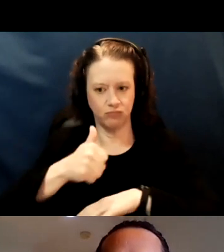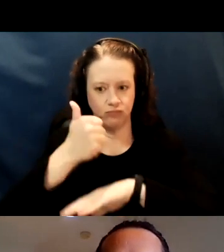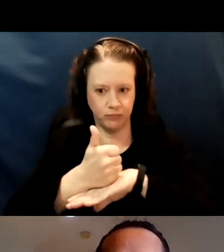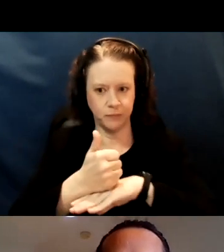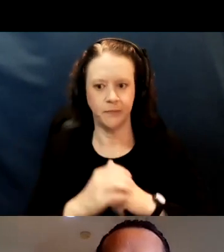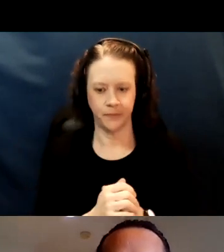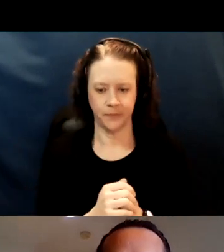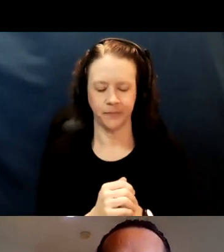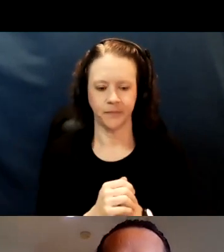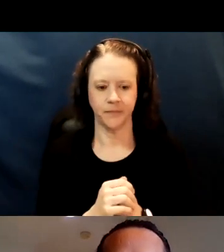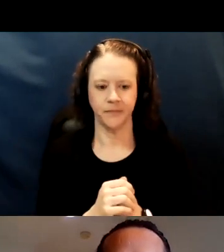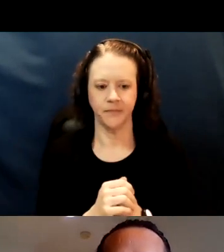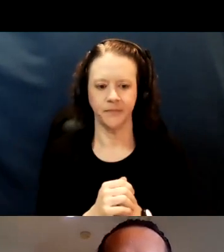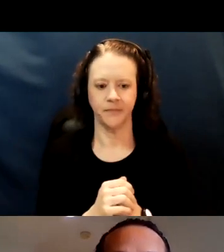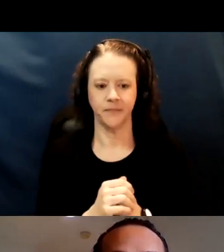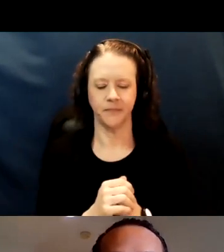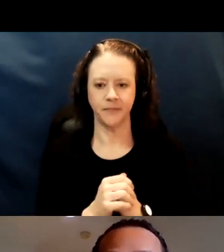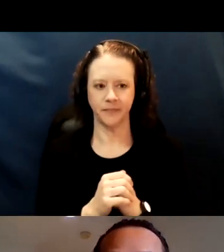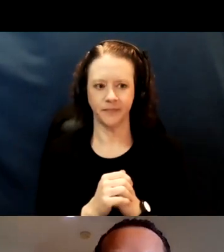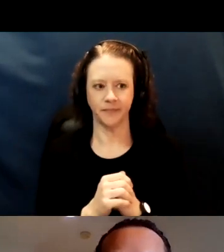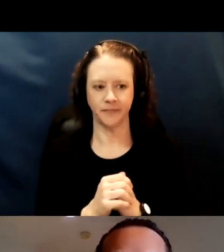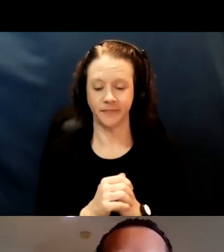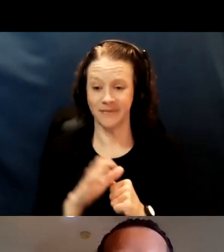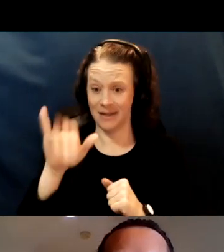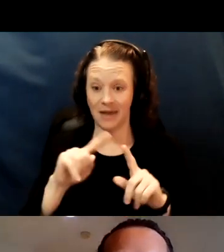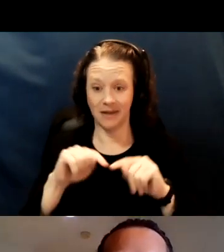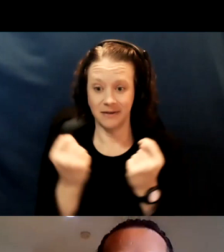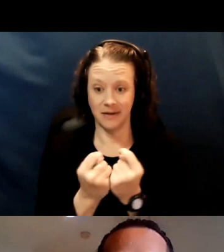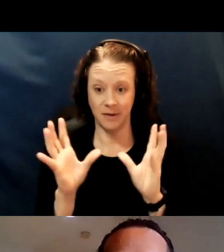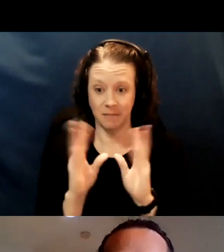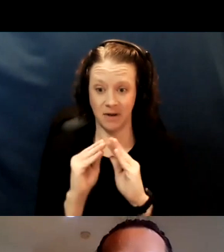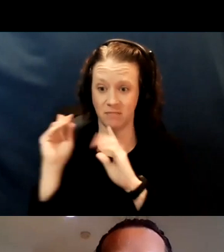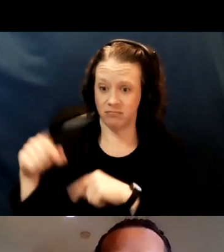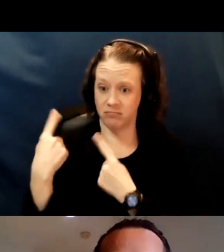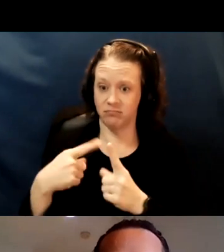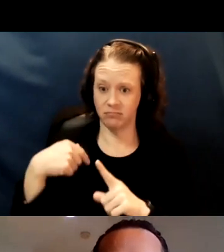This team has been meeting for the last few months, and includes Ben.